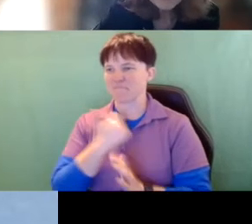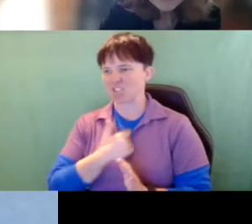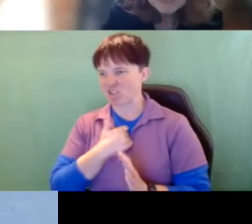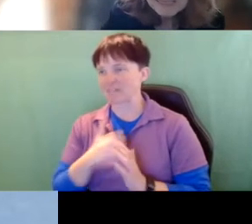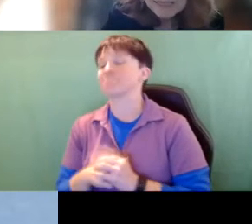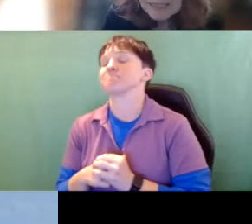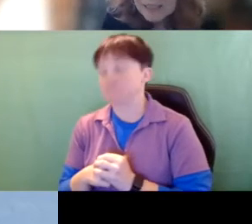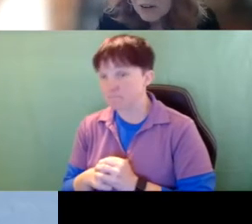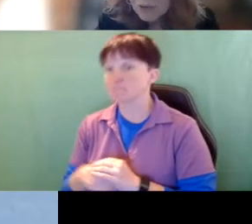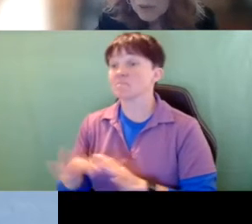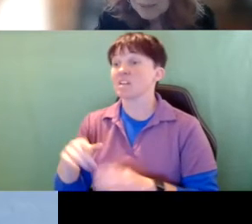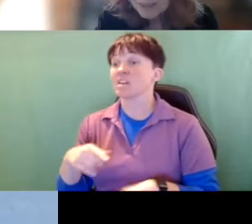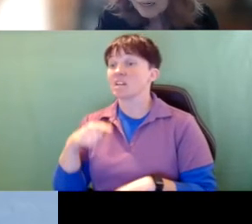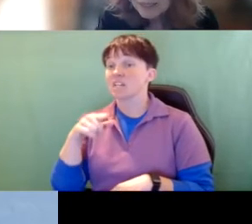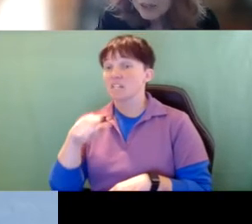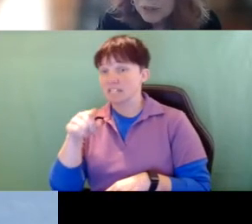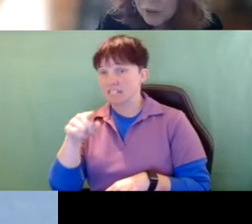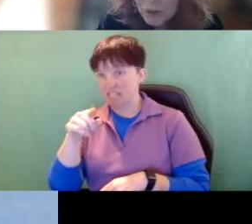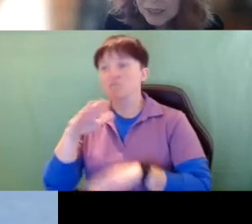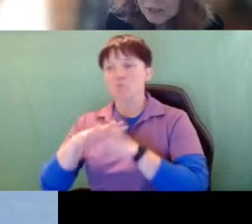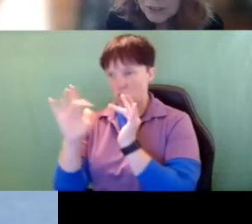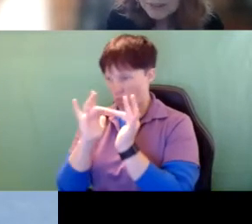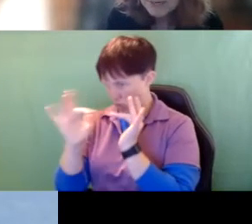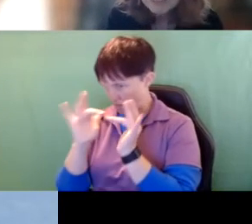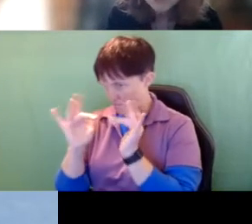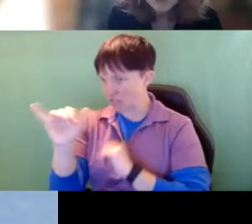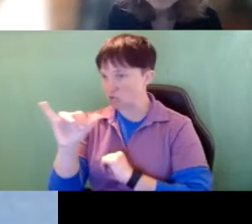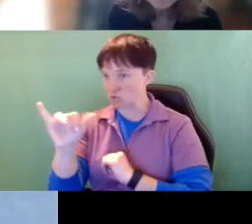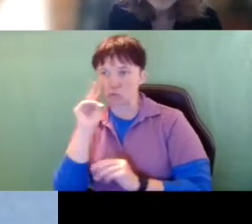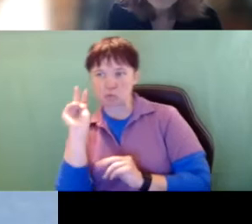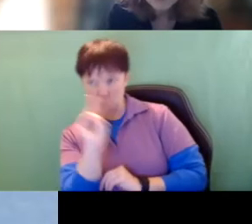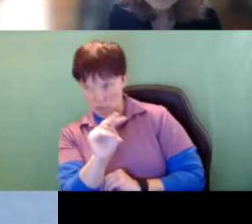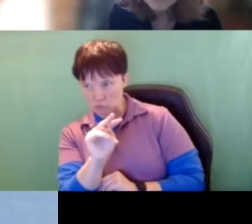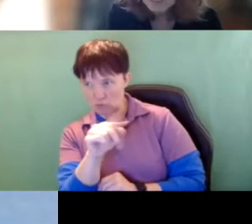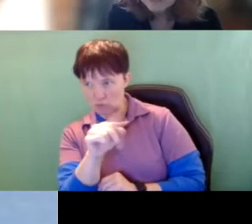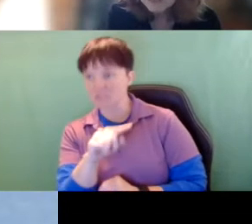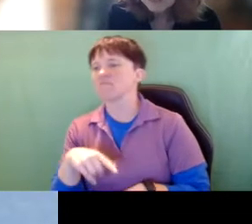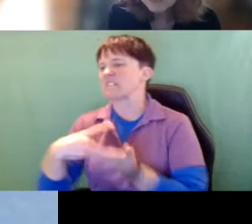Anyway this is linked on the website you can look at that It talks about what the law says